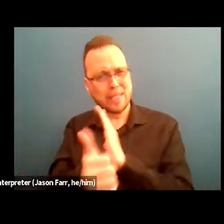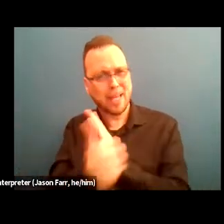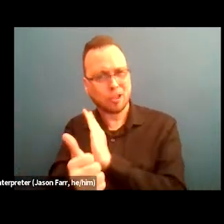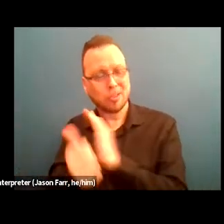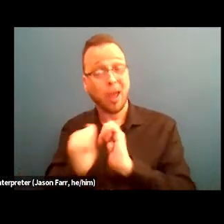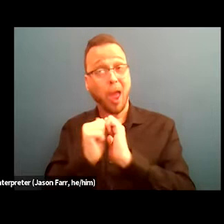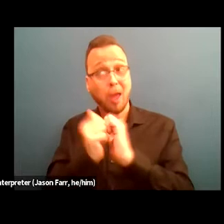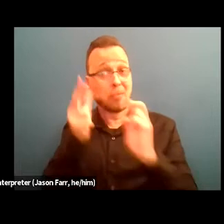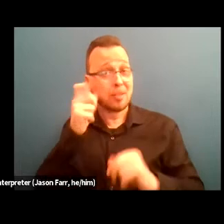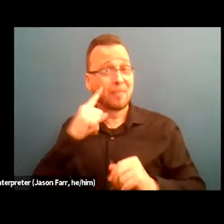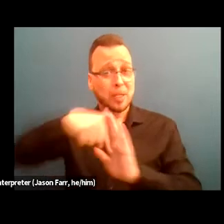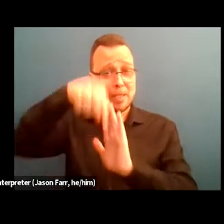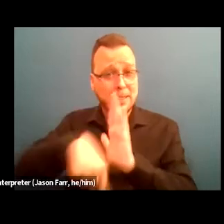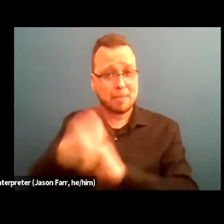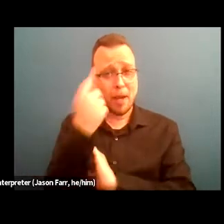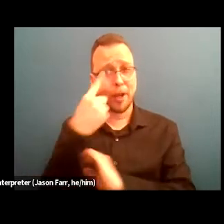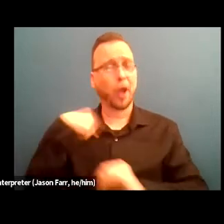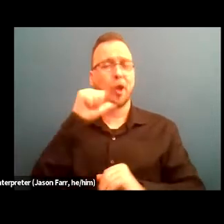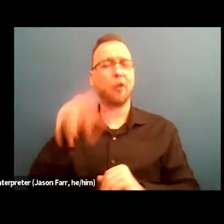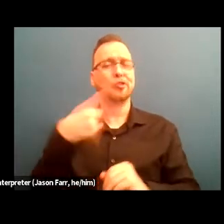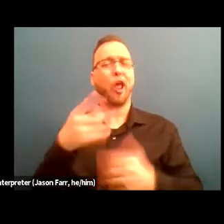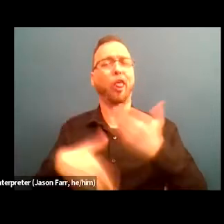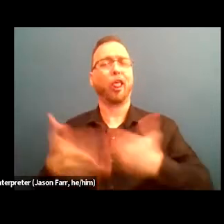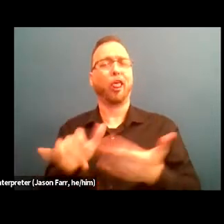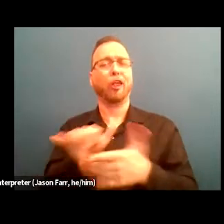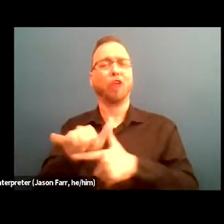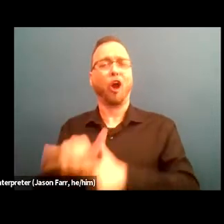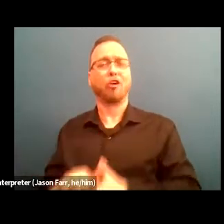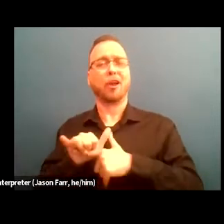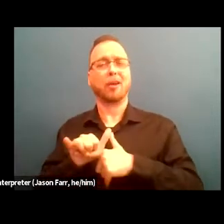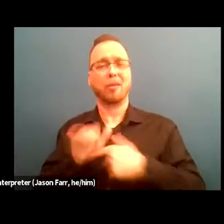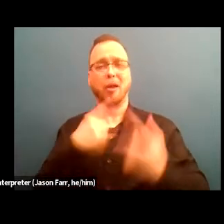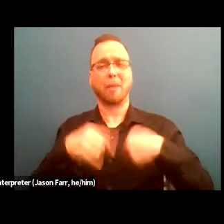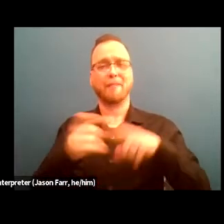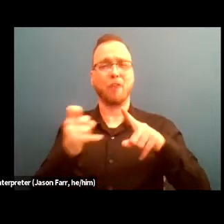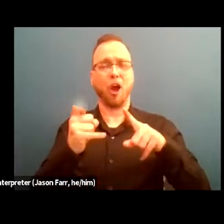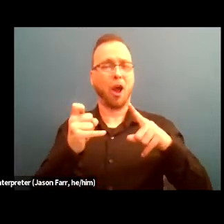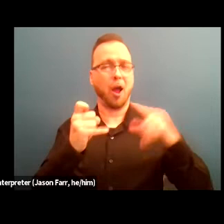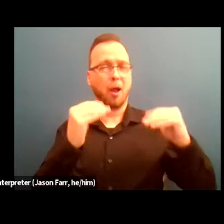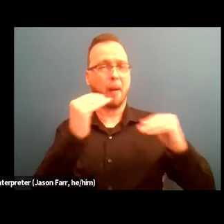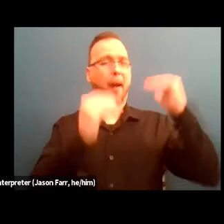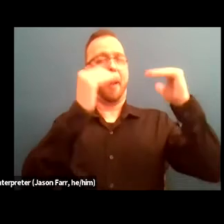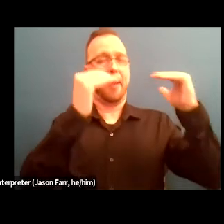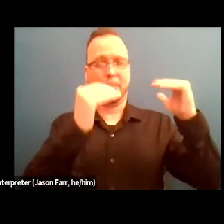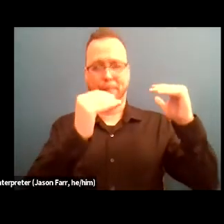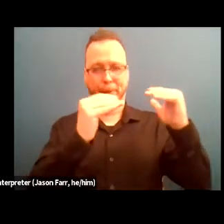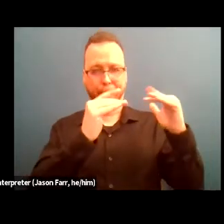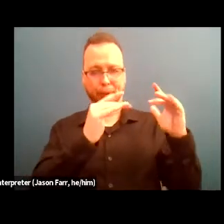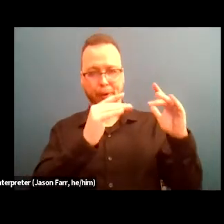and not just use skill jargon that's valued from a hyper professional power-hoarding-type institution.